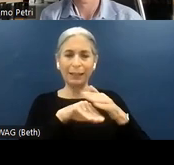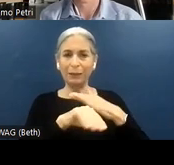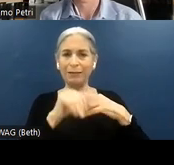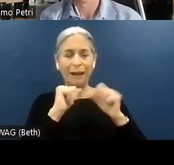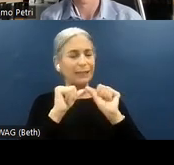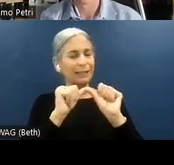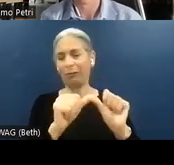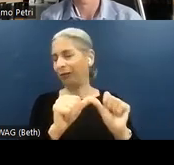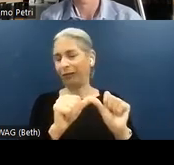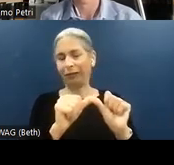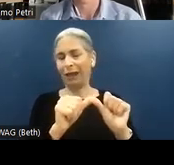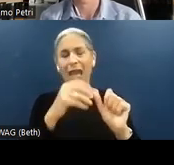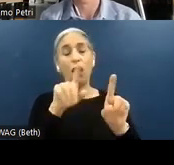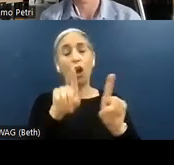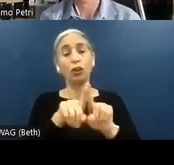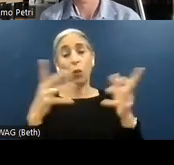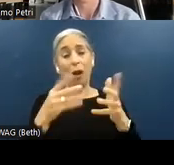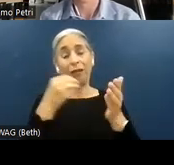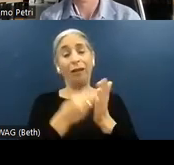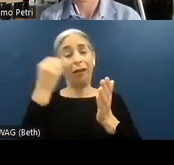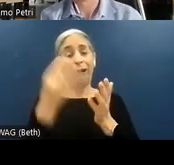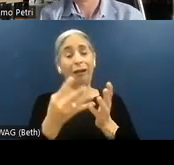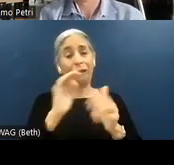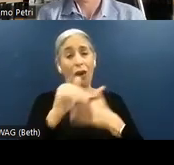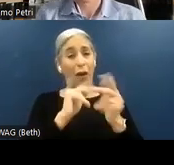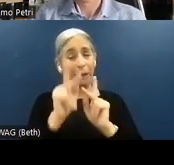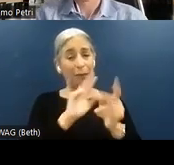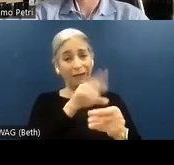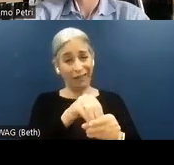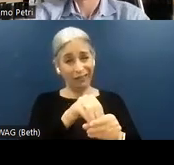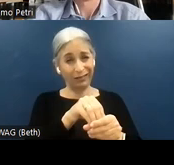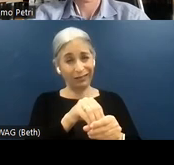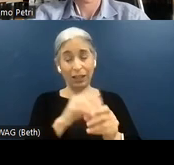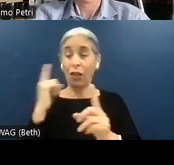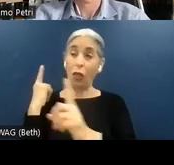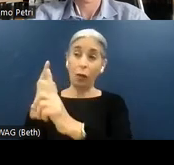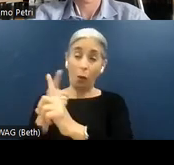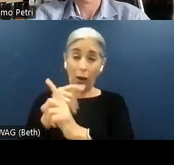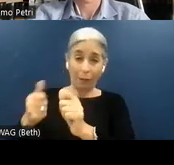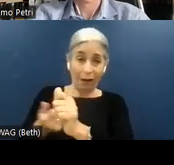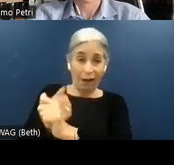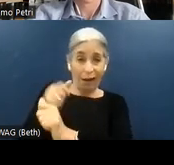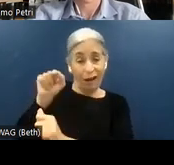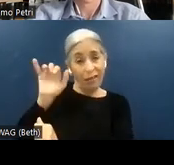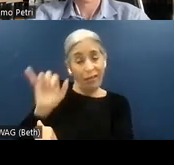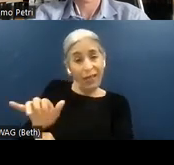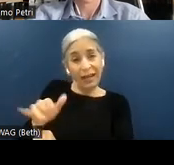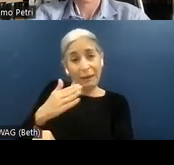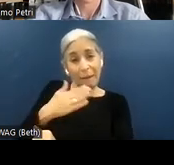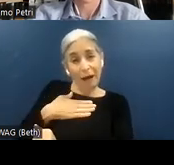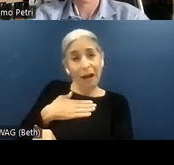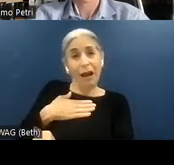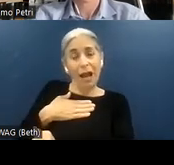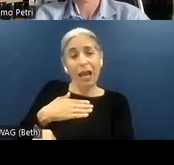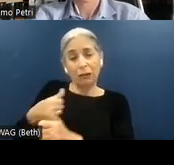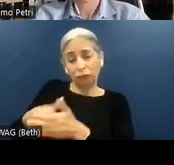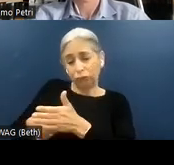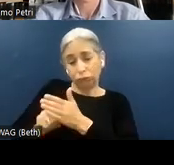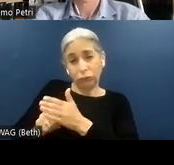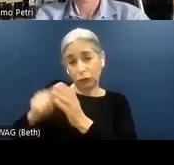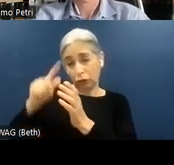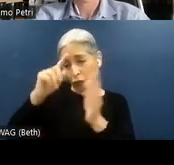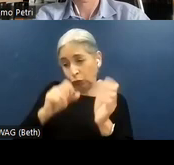and too expensive for everyone. So the idea behind my strategy plan are all focused on